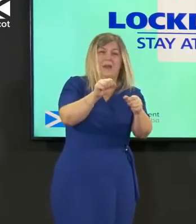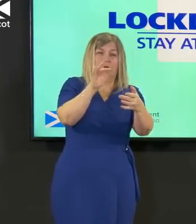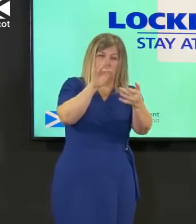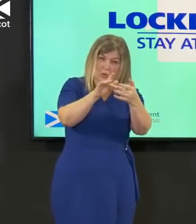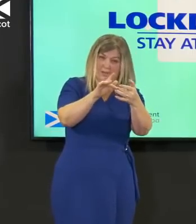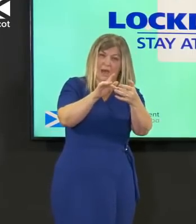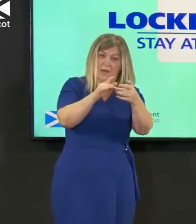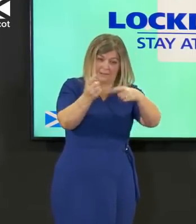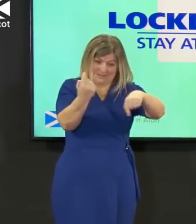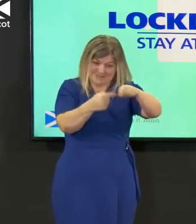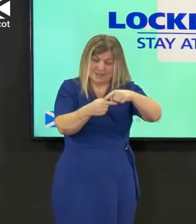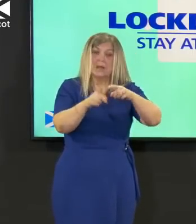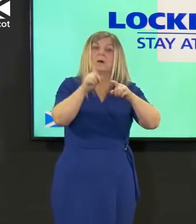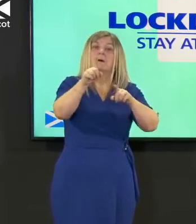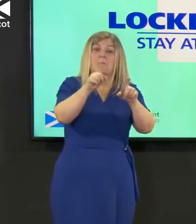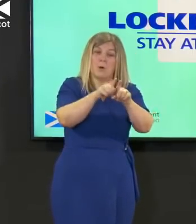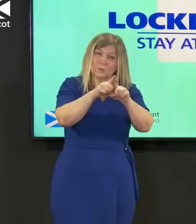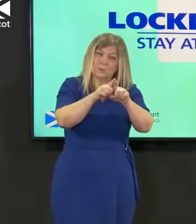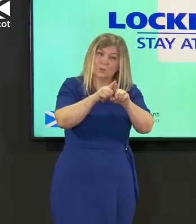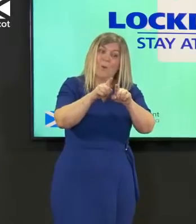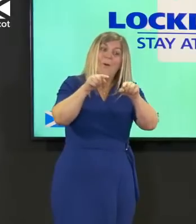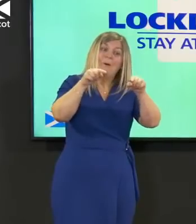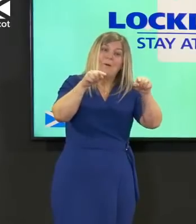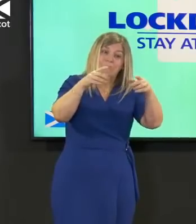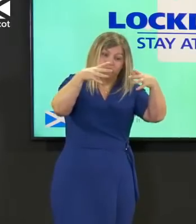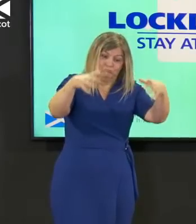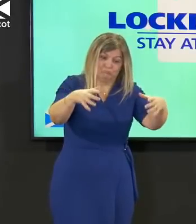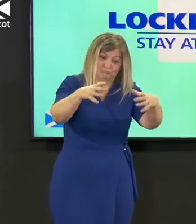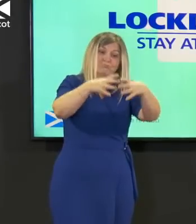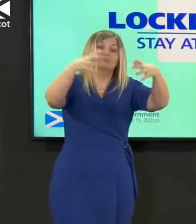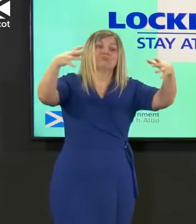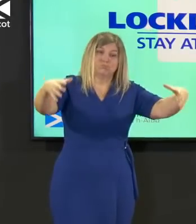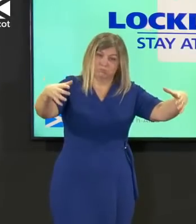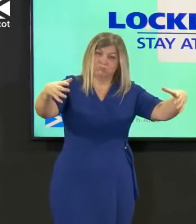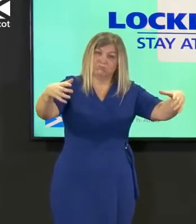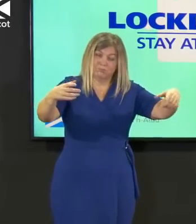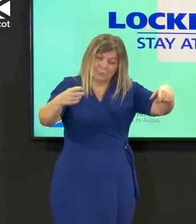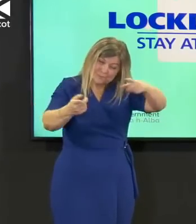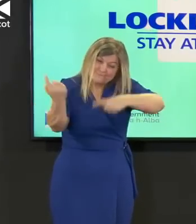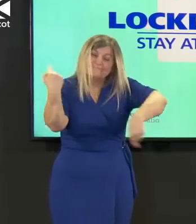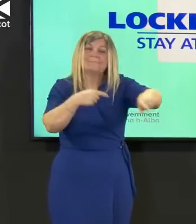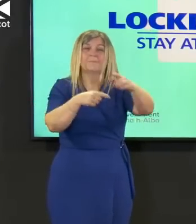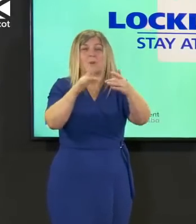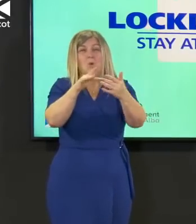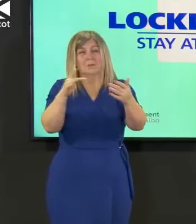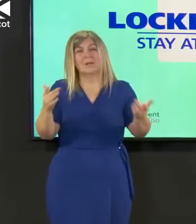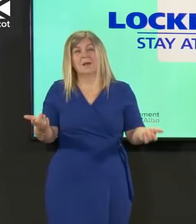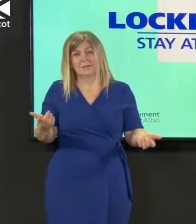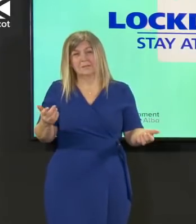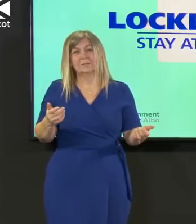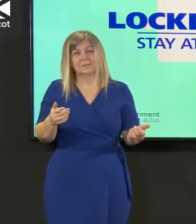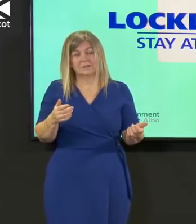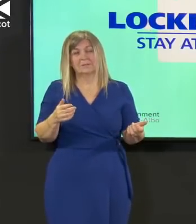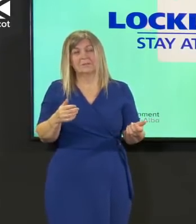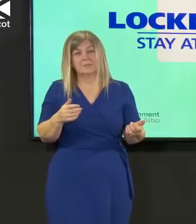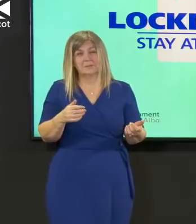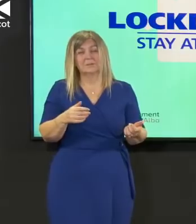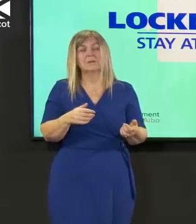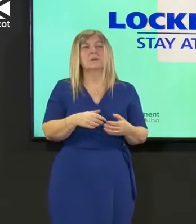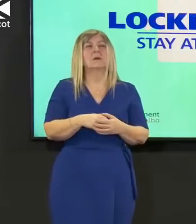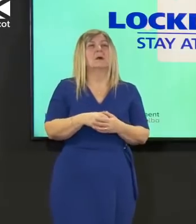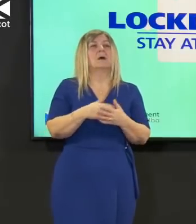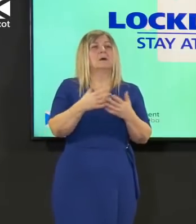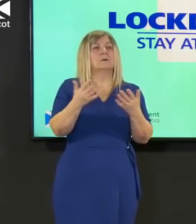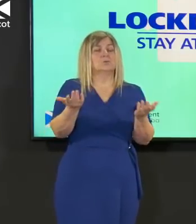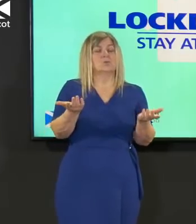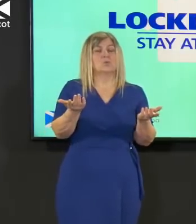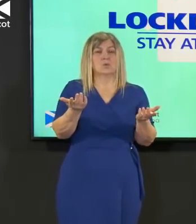community transmission of this brazilian variant so that's the success of being able to do that